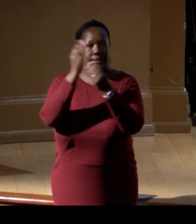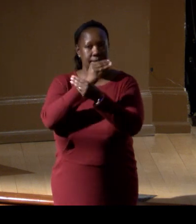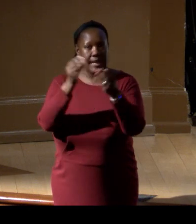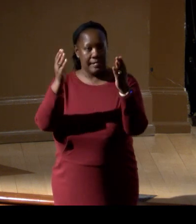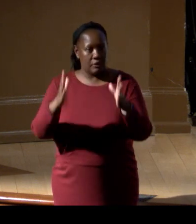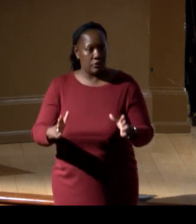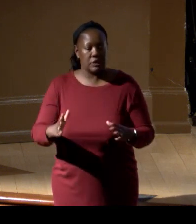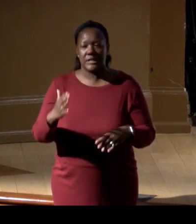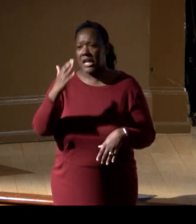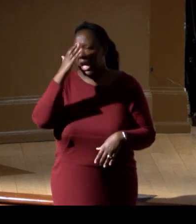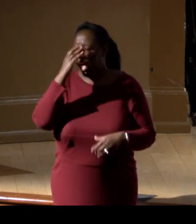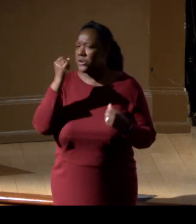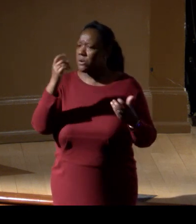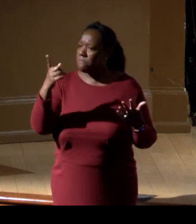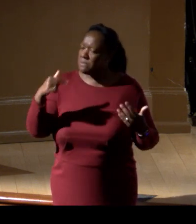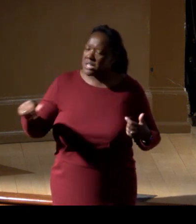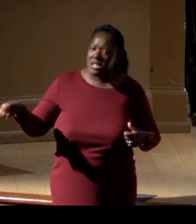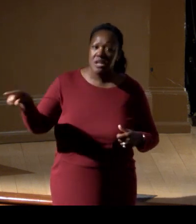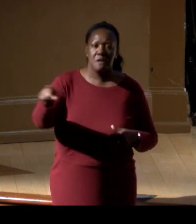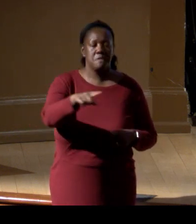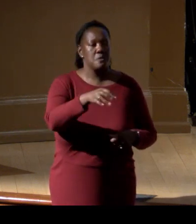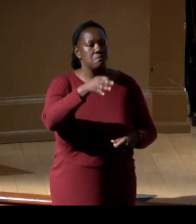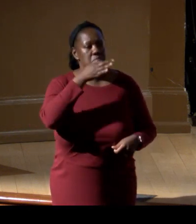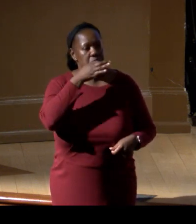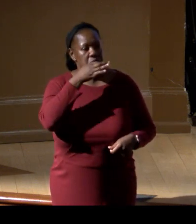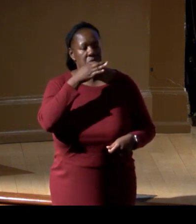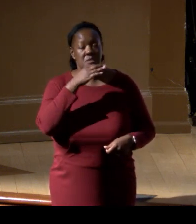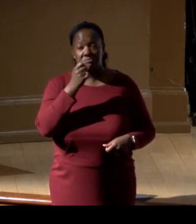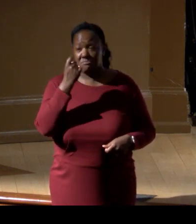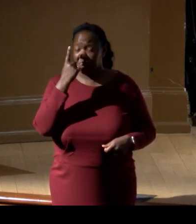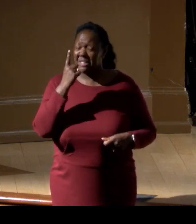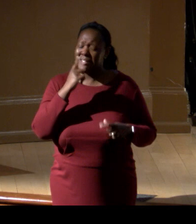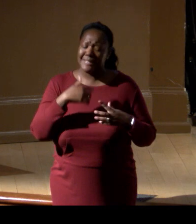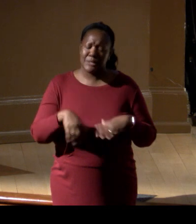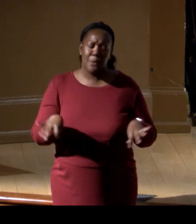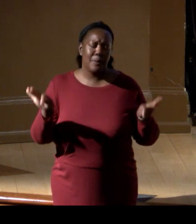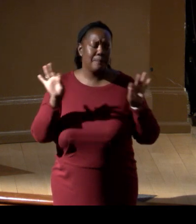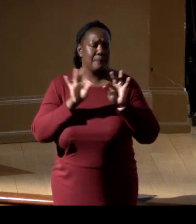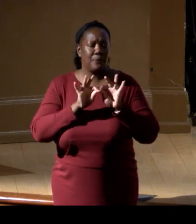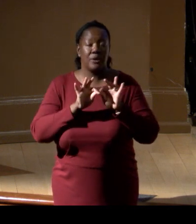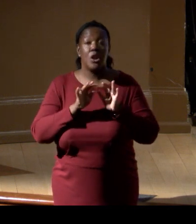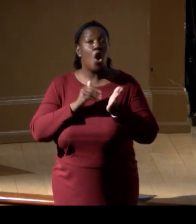are fantastic at this, but it's so important, and it often goes against our training